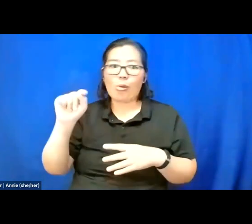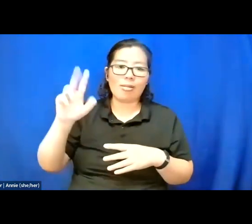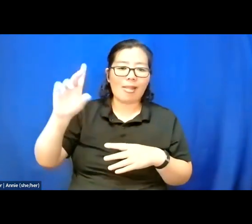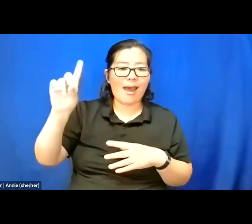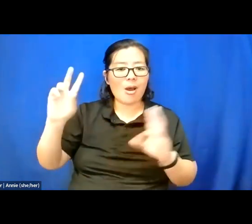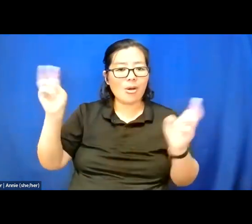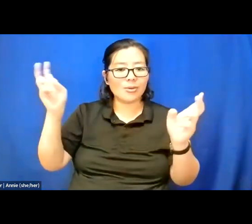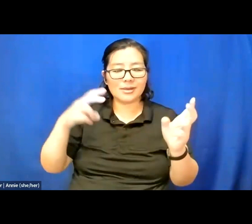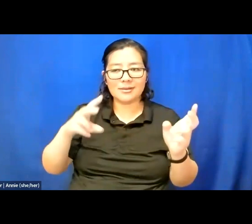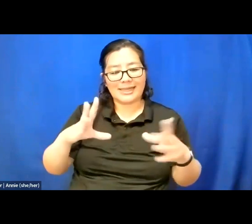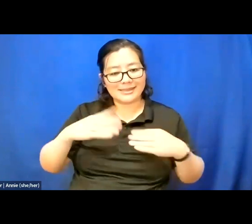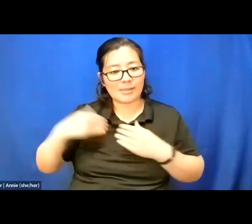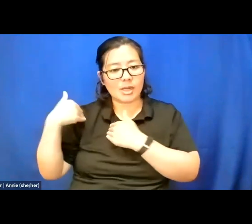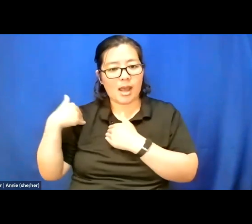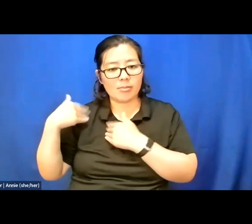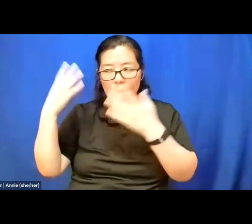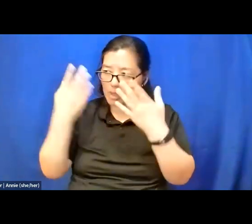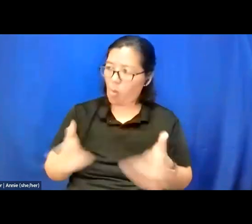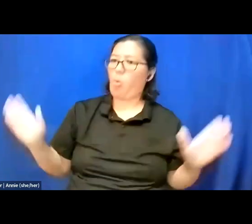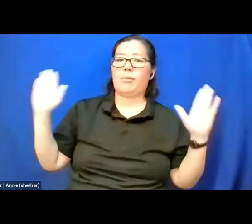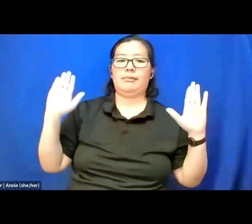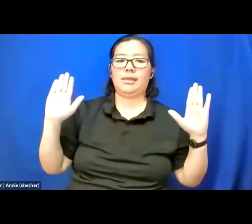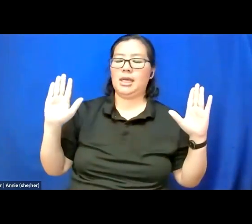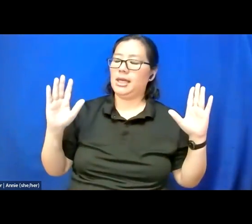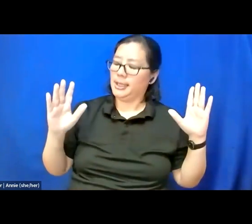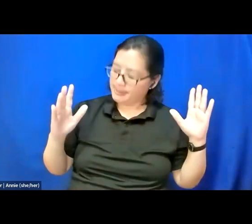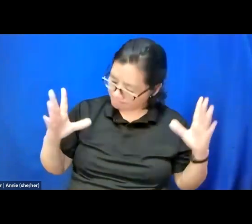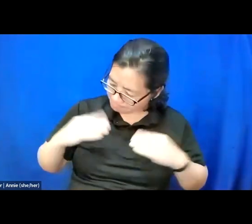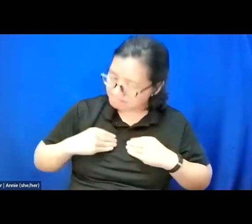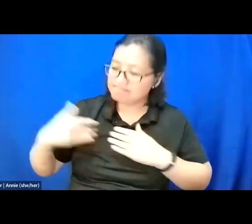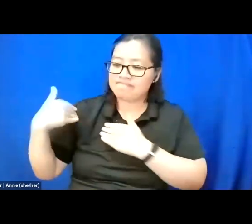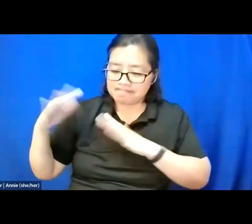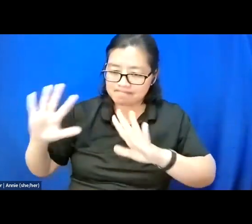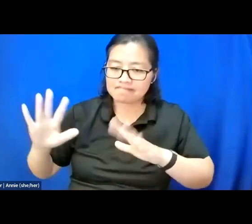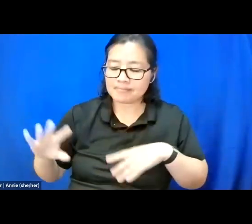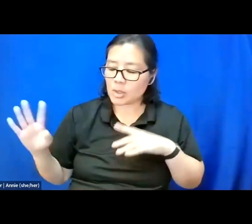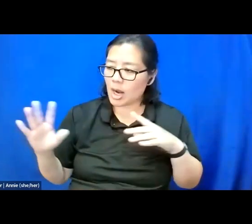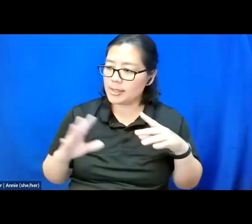Make sure that you feel that you are constantly looking towards the community for the signals